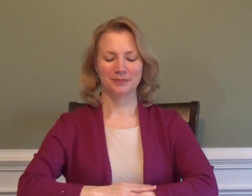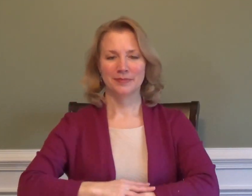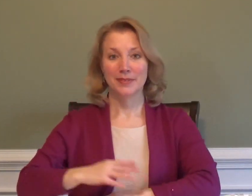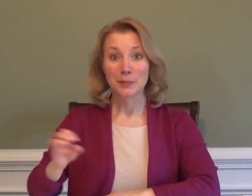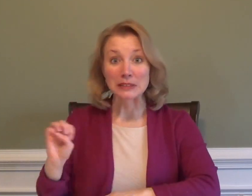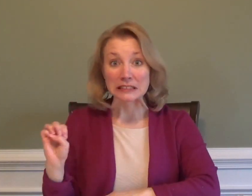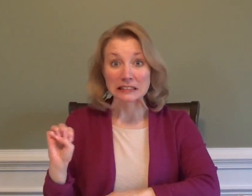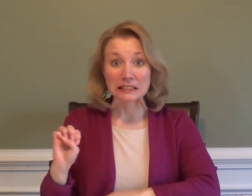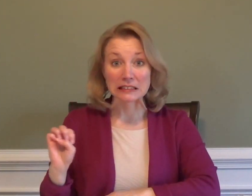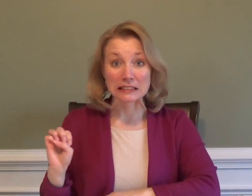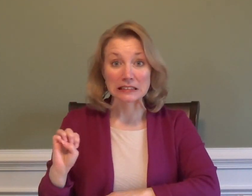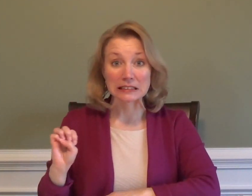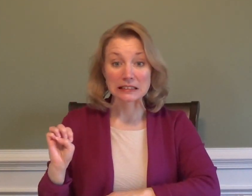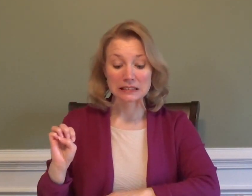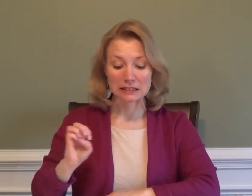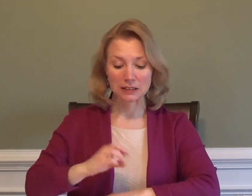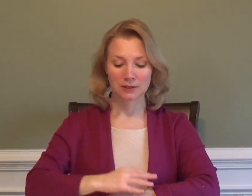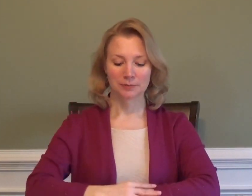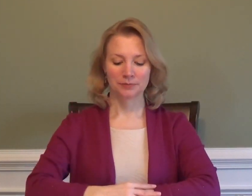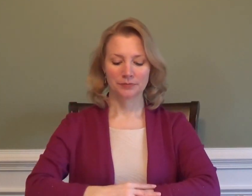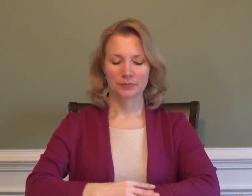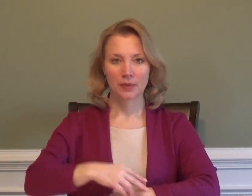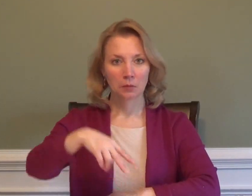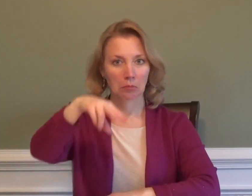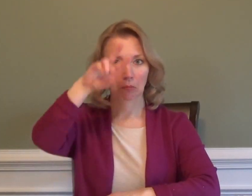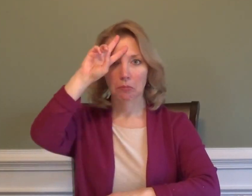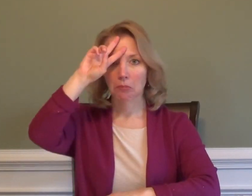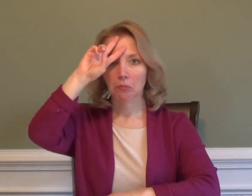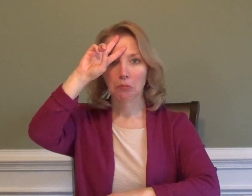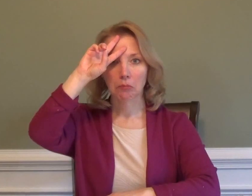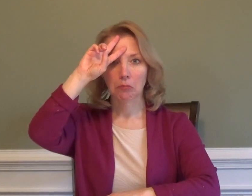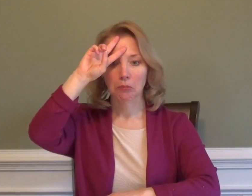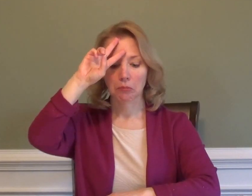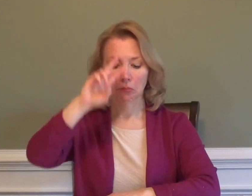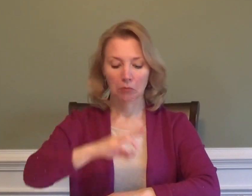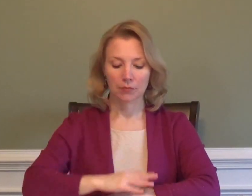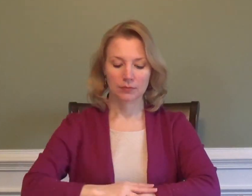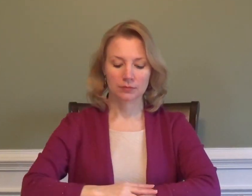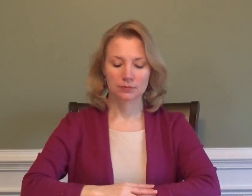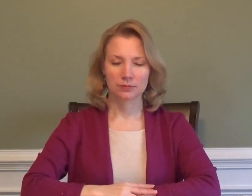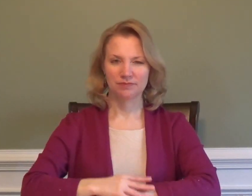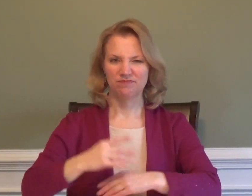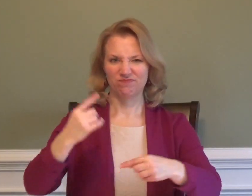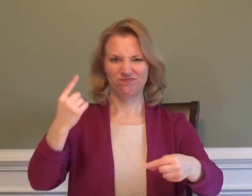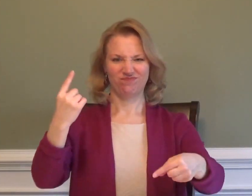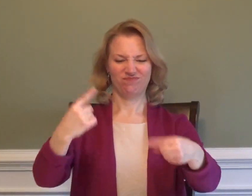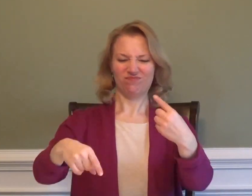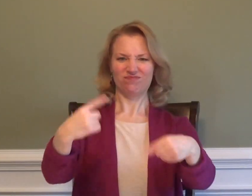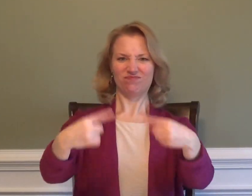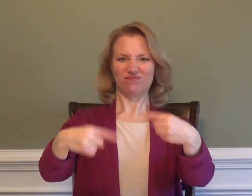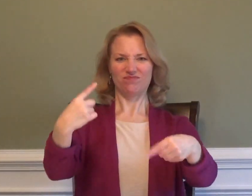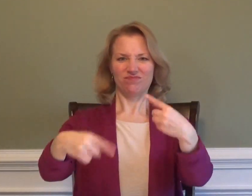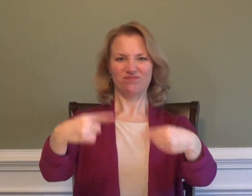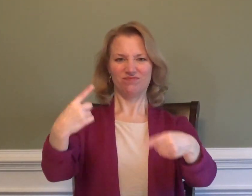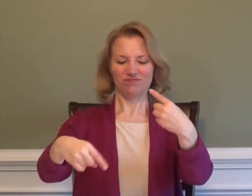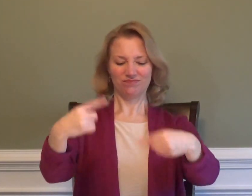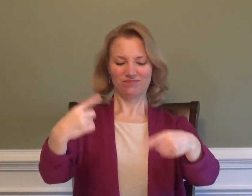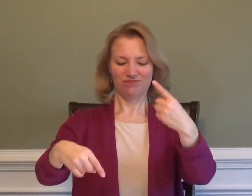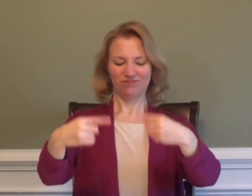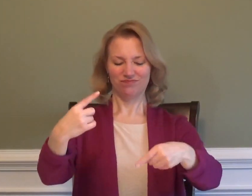EMERGENCY IGNORANT ARGUE